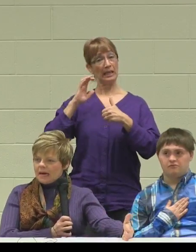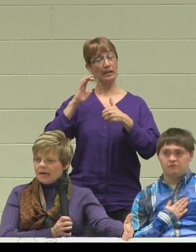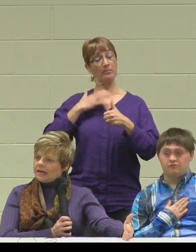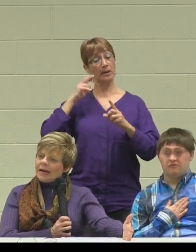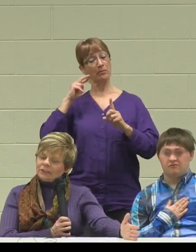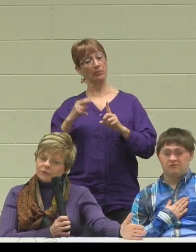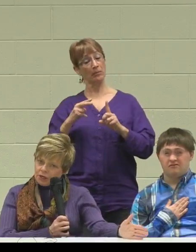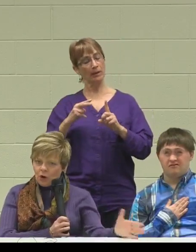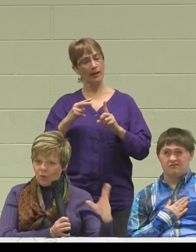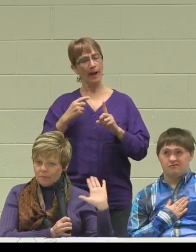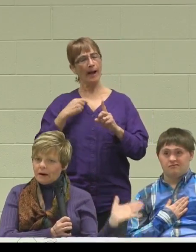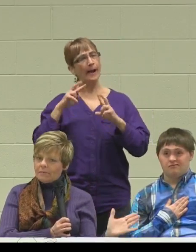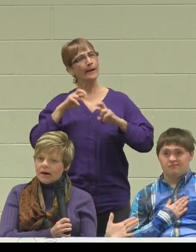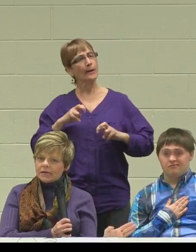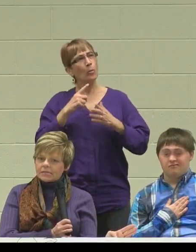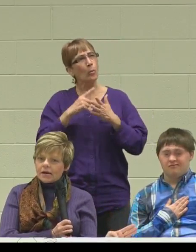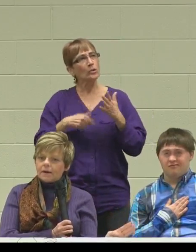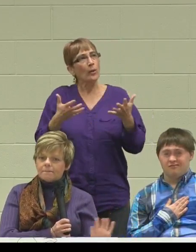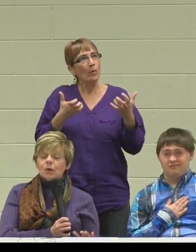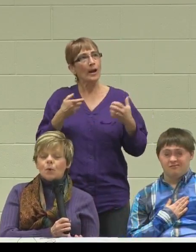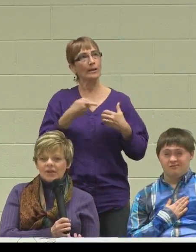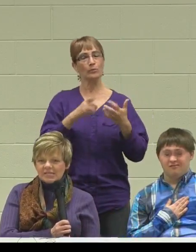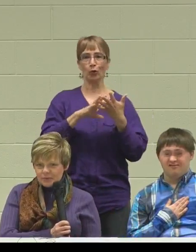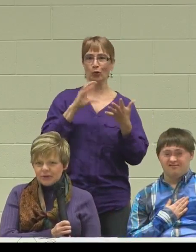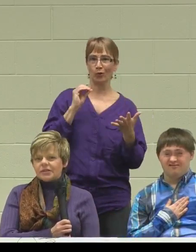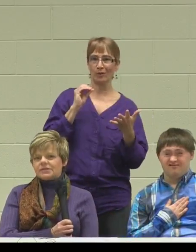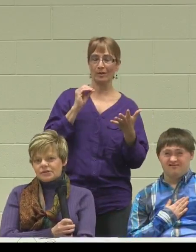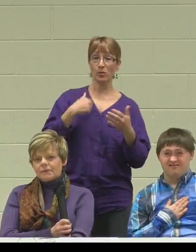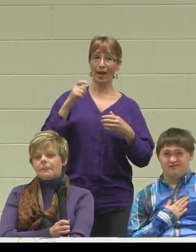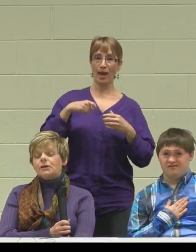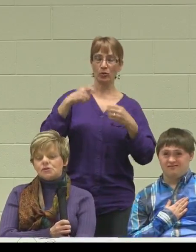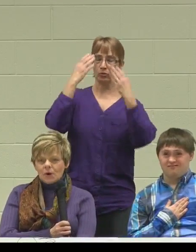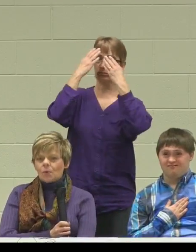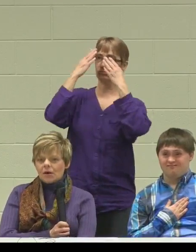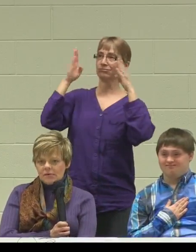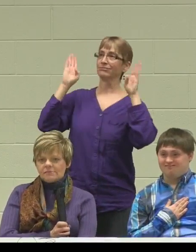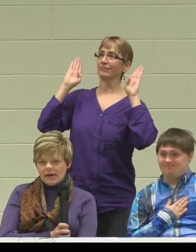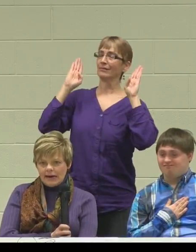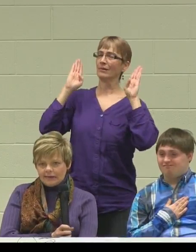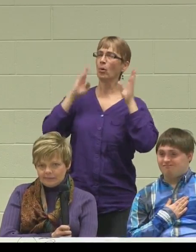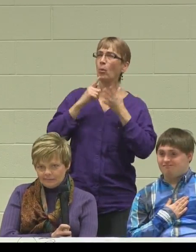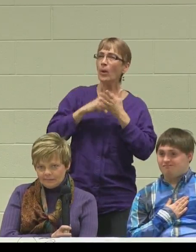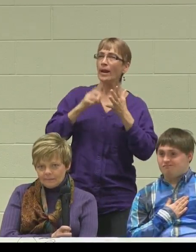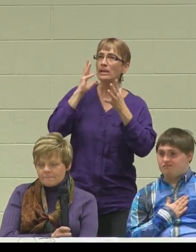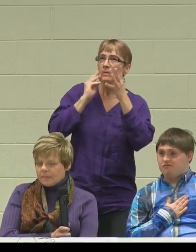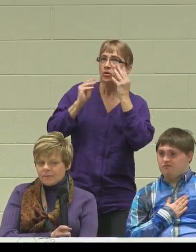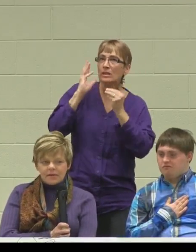I had to really open my mind and say, "What experiences do I want him to have?"